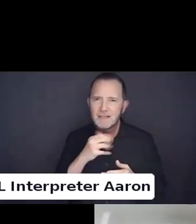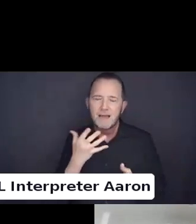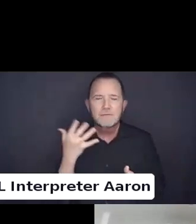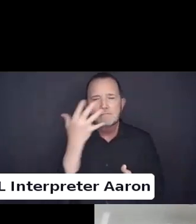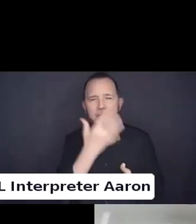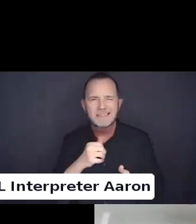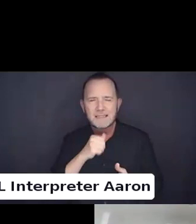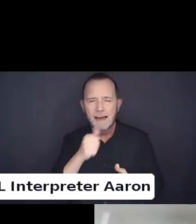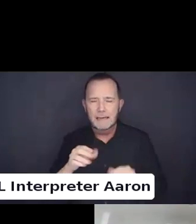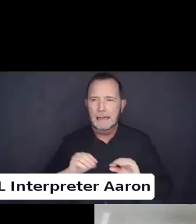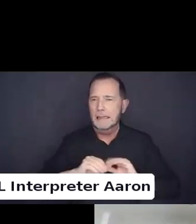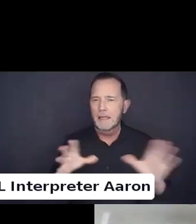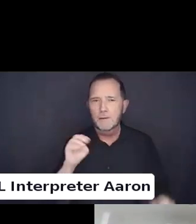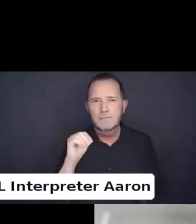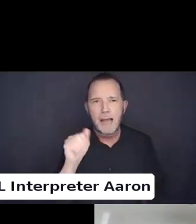How will this build?